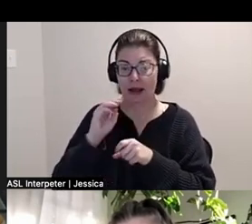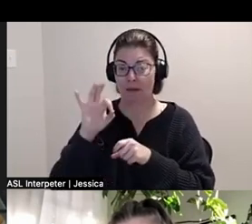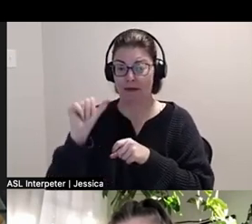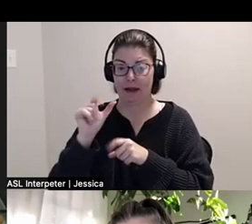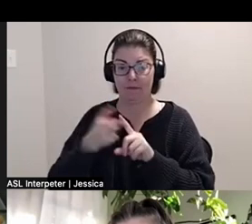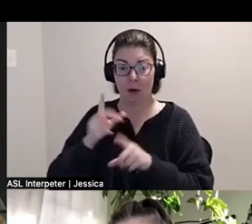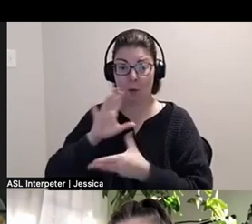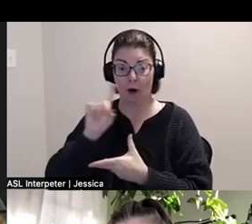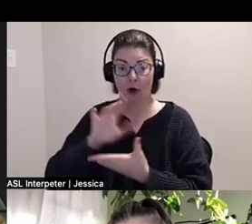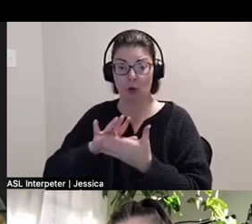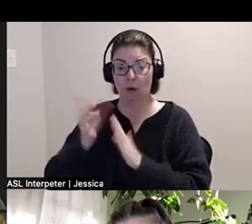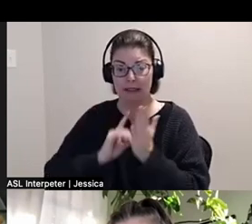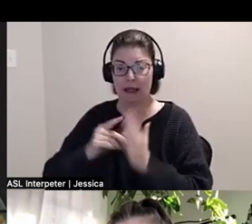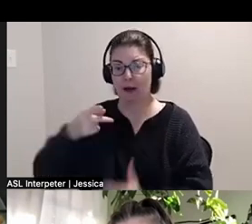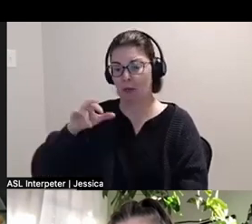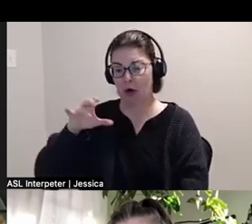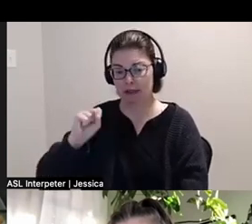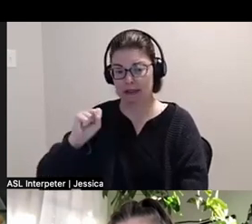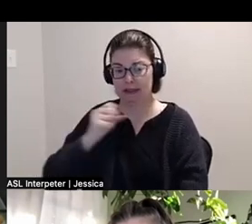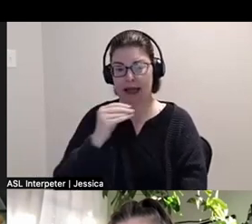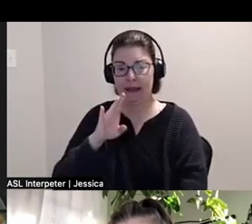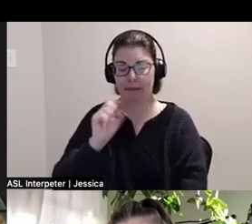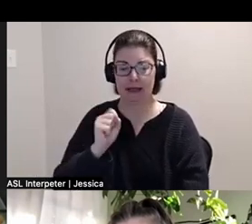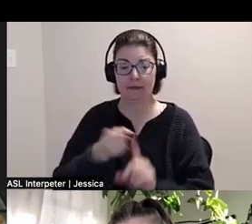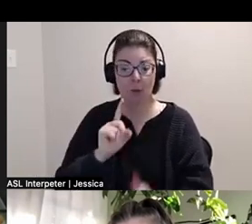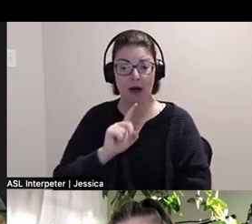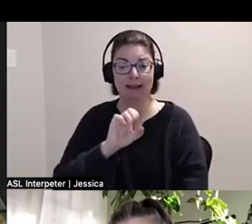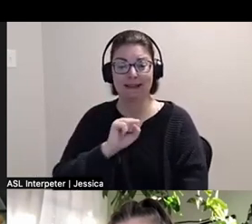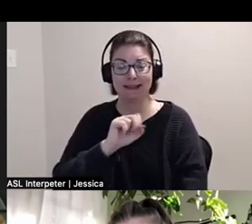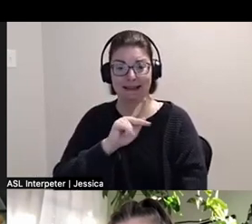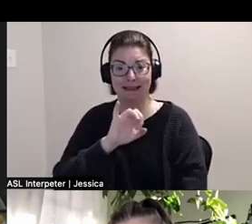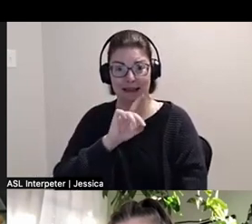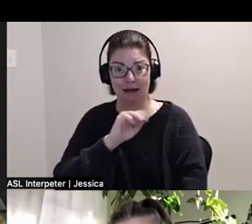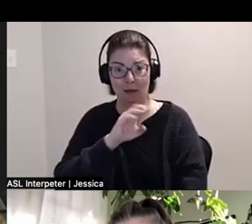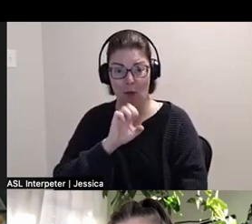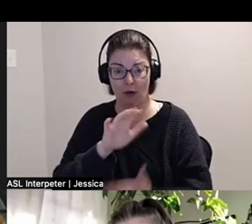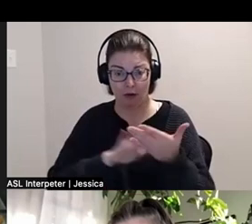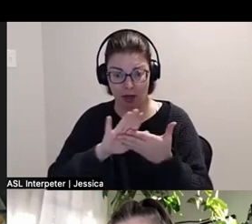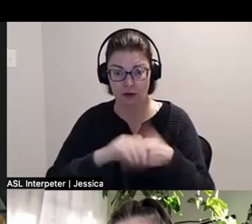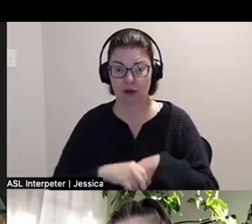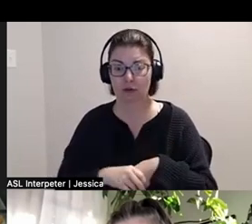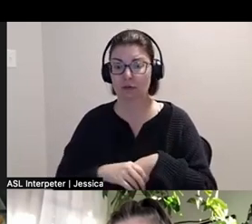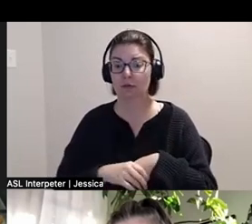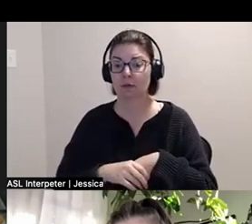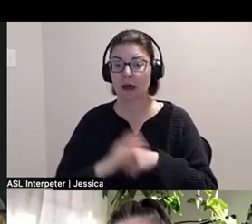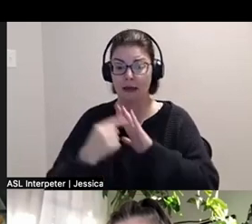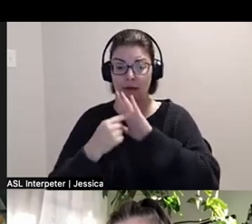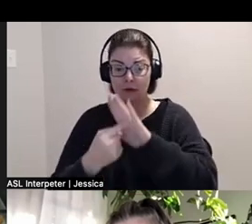and their BS from Skidmore College. They have exhibited at the Museum für Moderne Kunst, in Frankfurt.